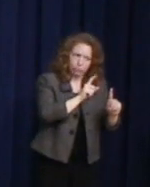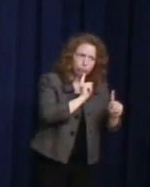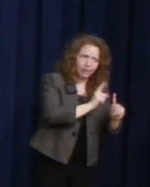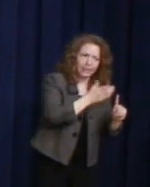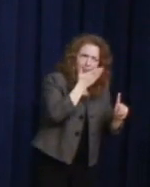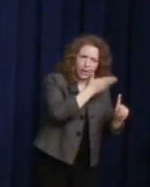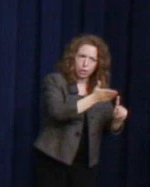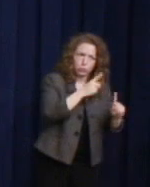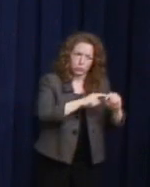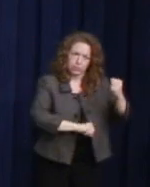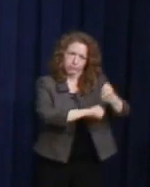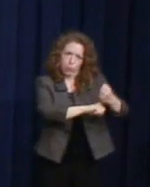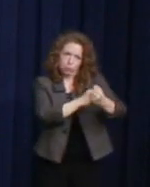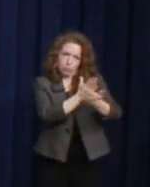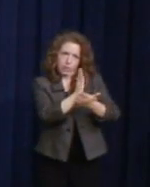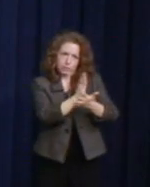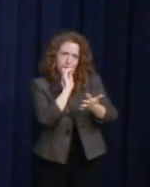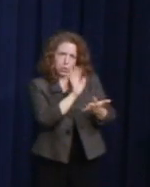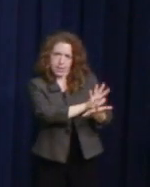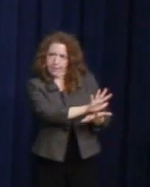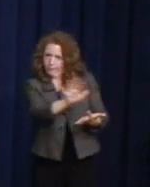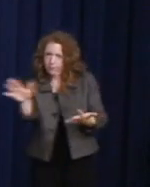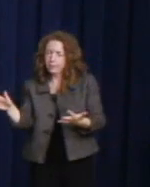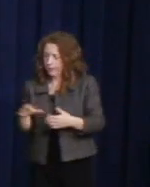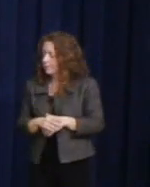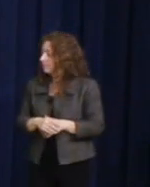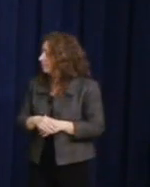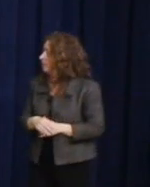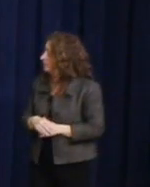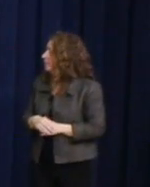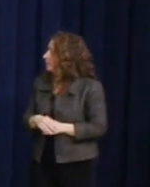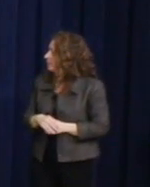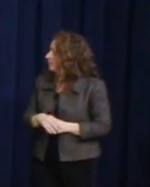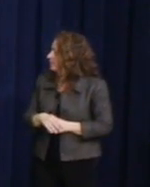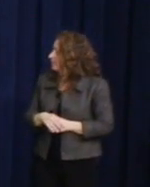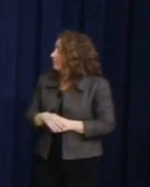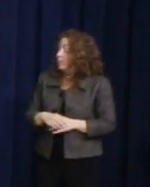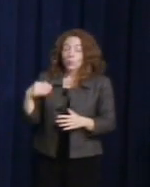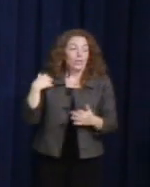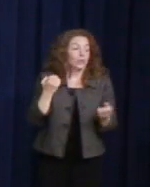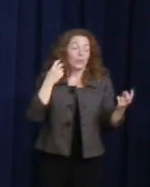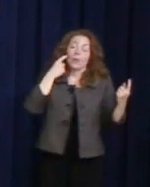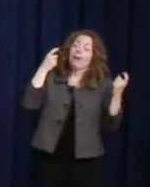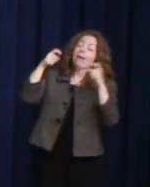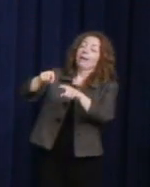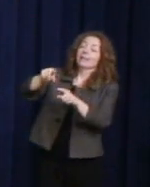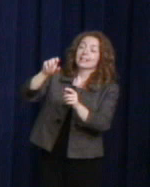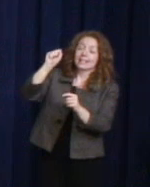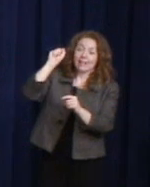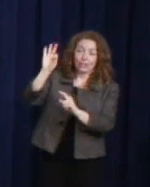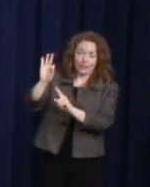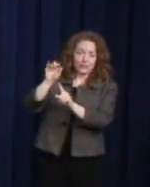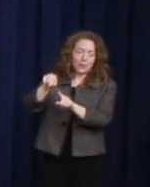We recognize San Francisco for being a place where much of this could be possible.